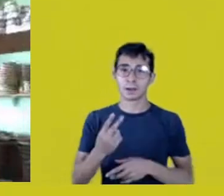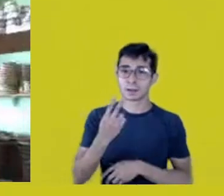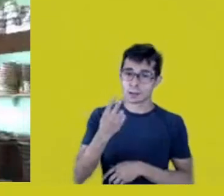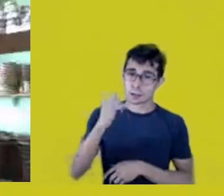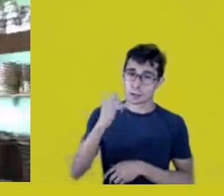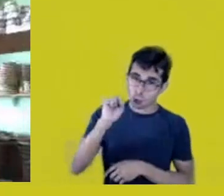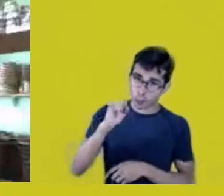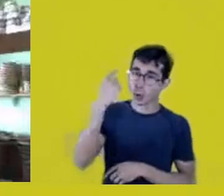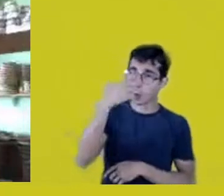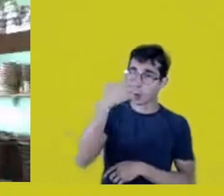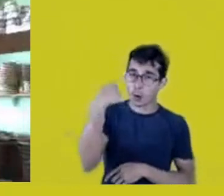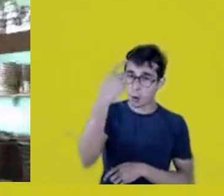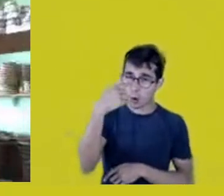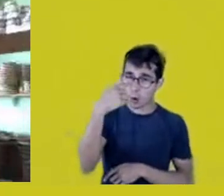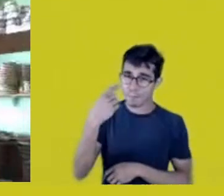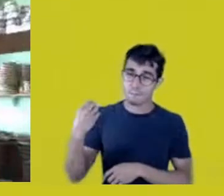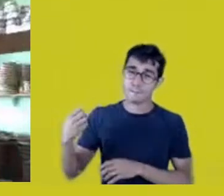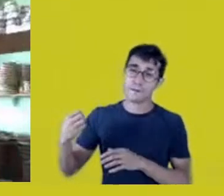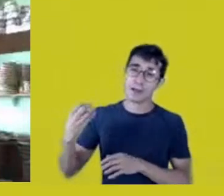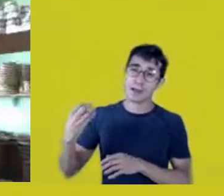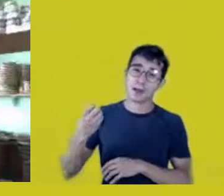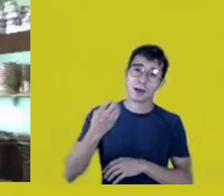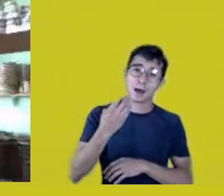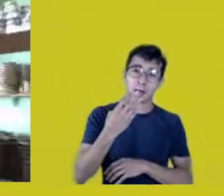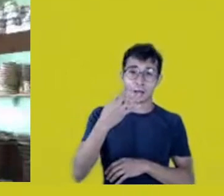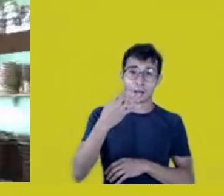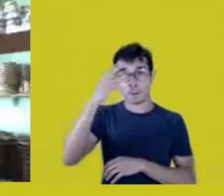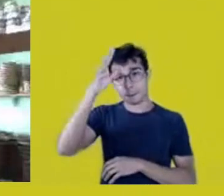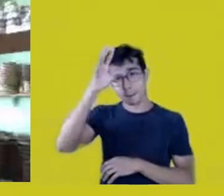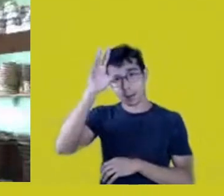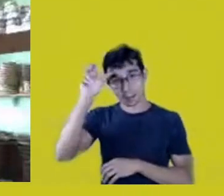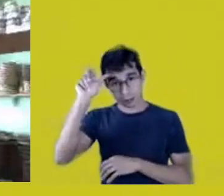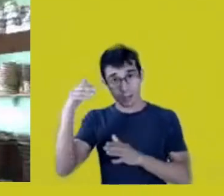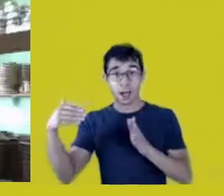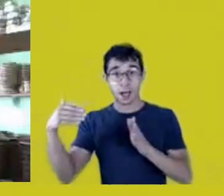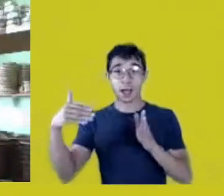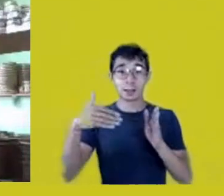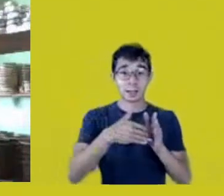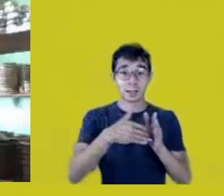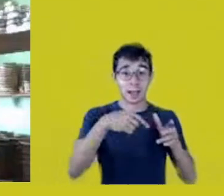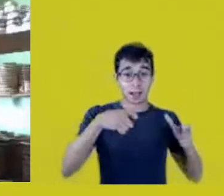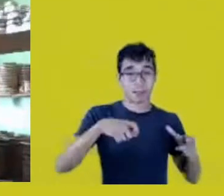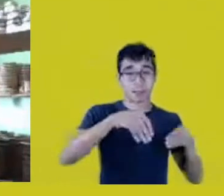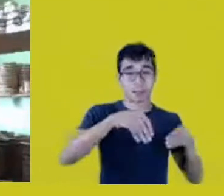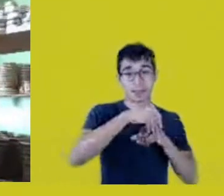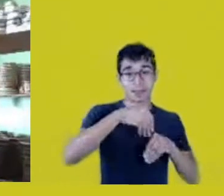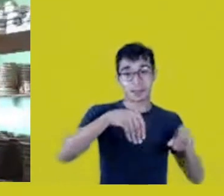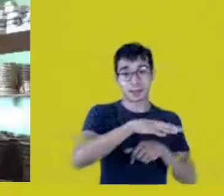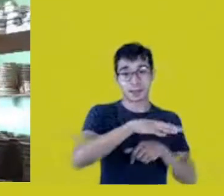from Manaus to São Gabriel da Cachoeira, I arrived at my home ground, up the Negro River,